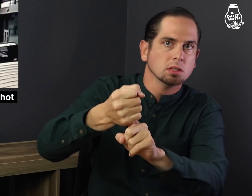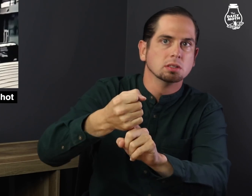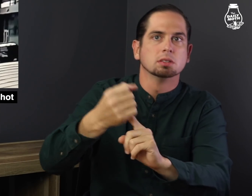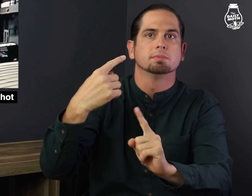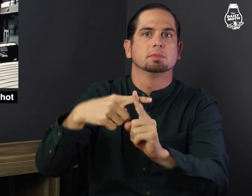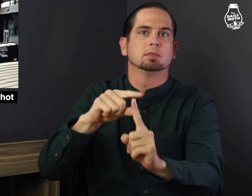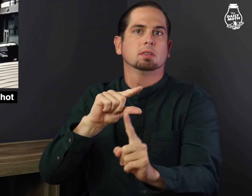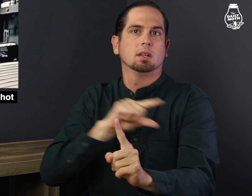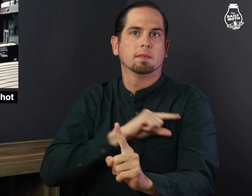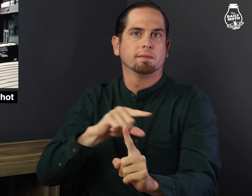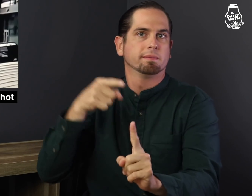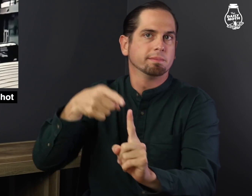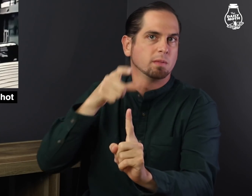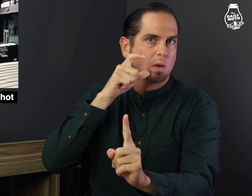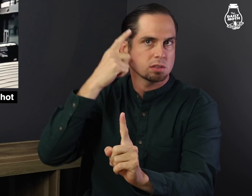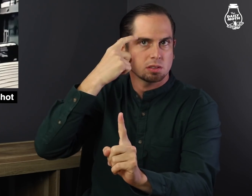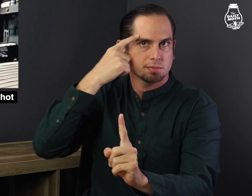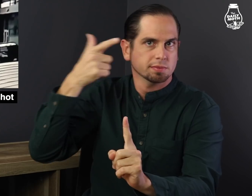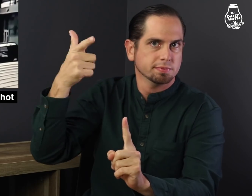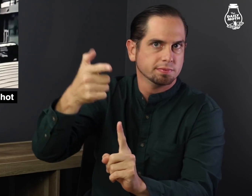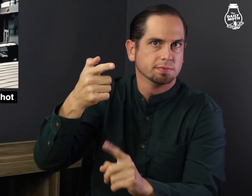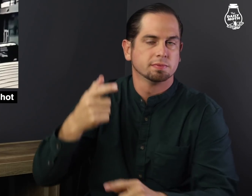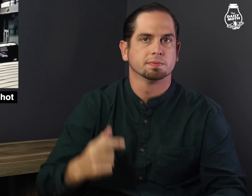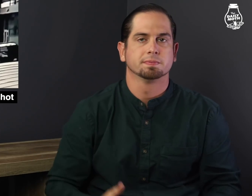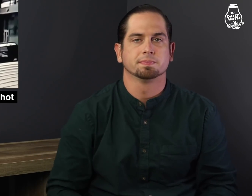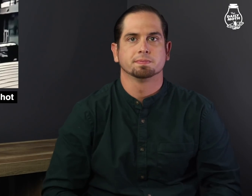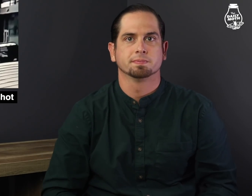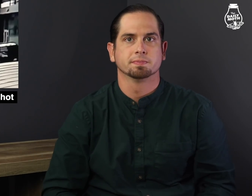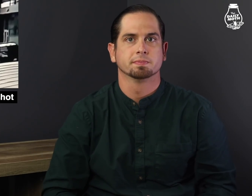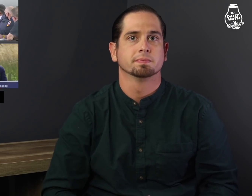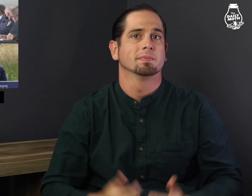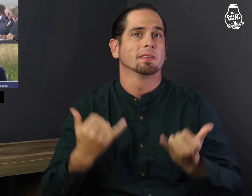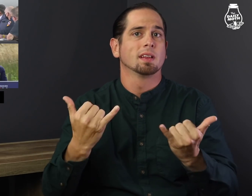the arrest and conviction of the suspect.